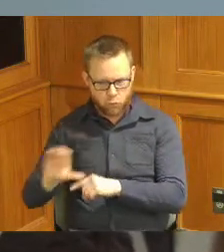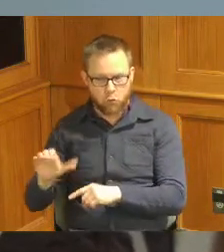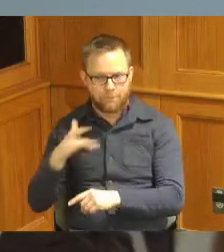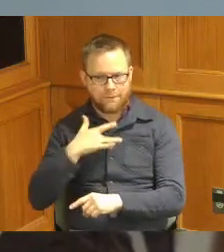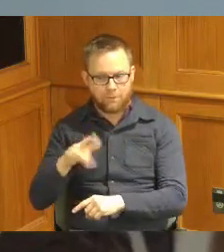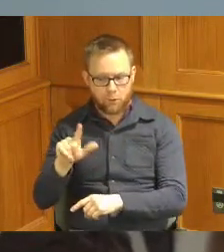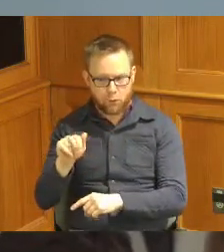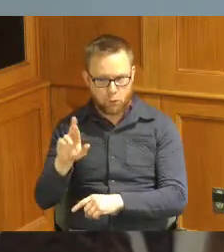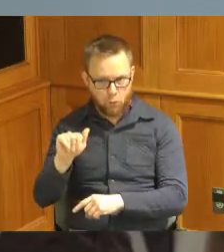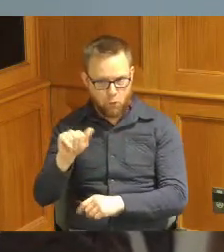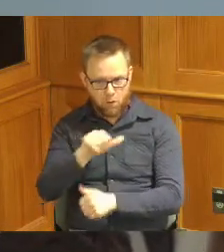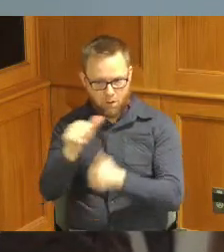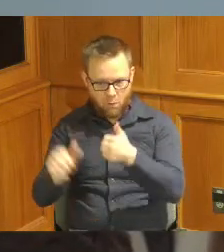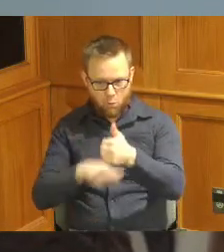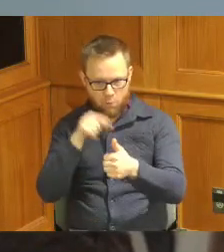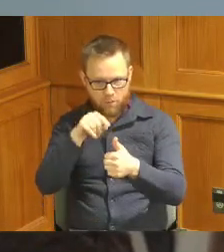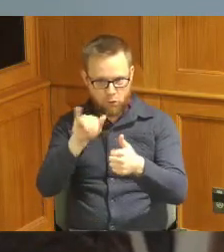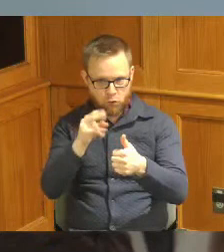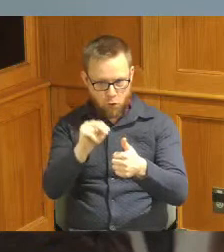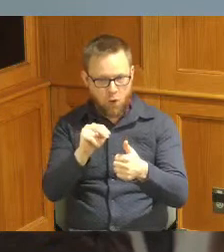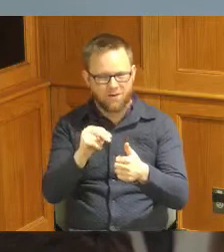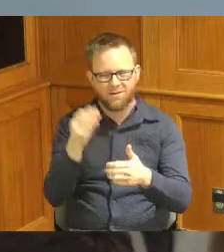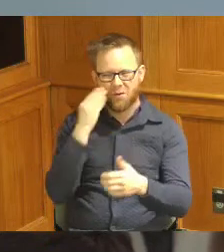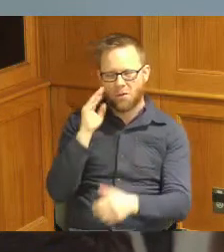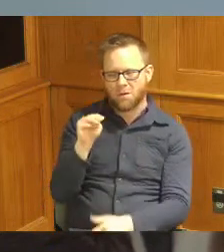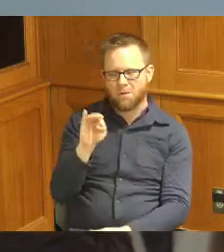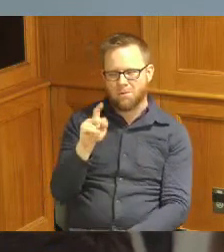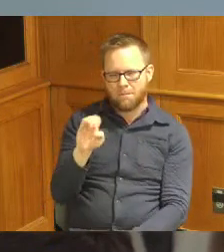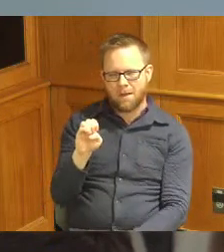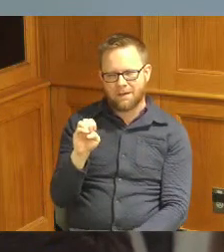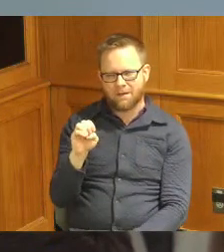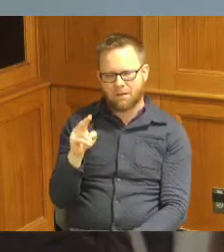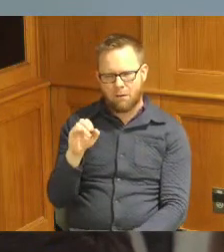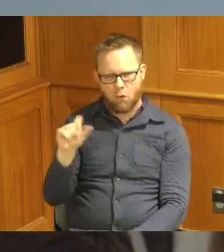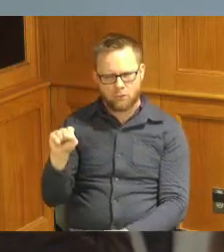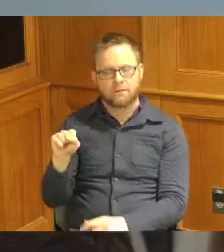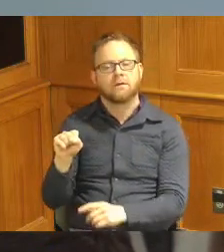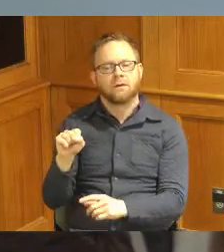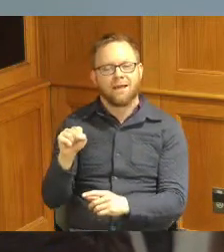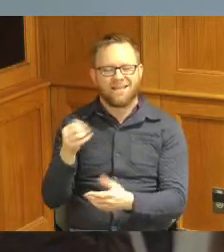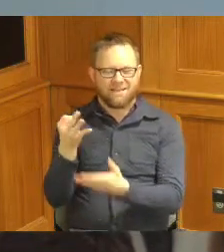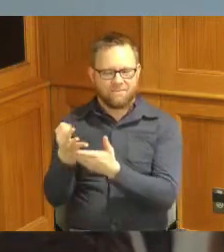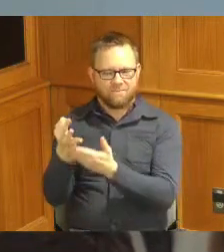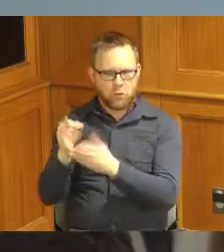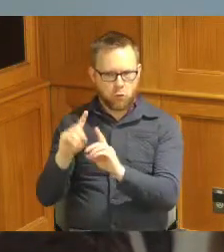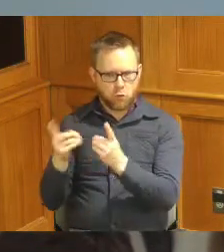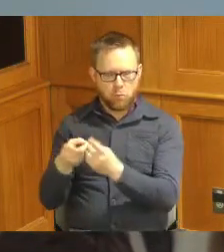as well as you you guys know Mike Mike house as well in fiscal they will also report to John in